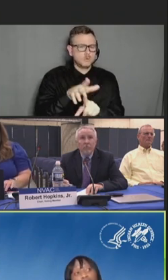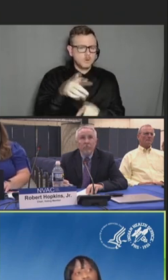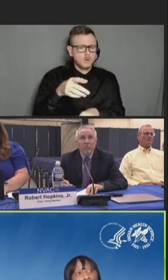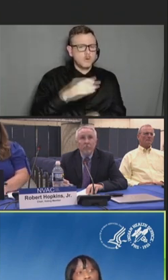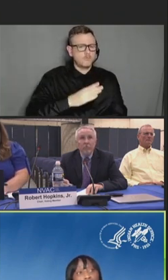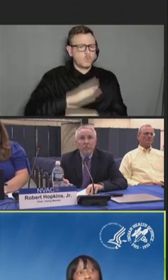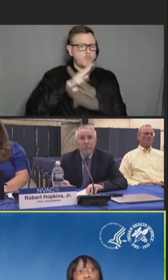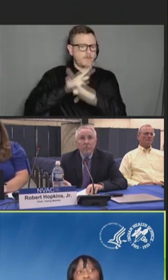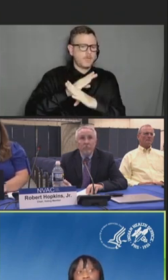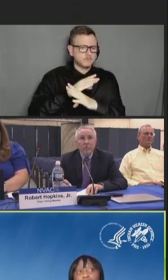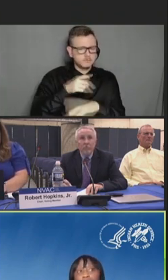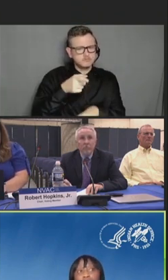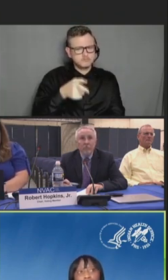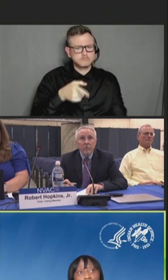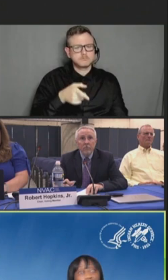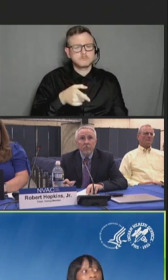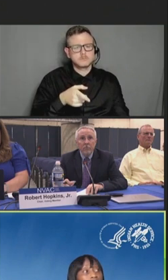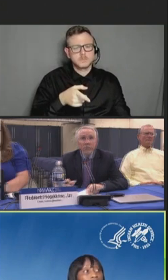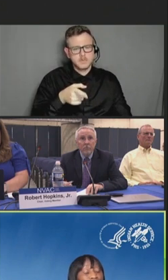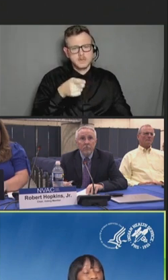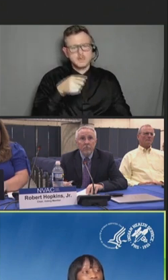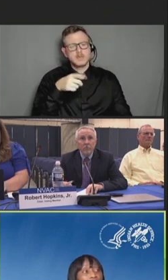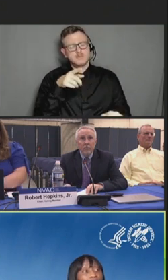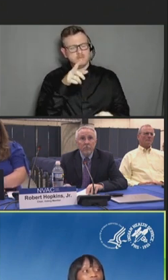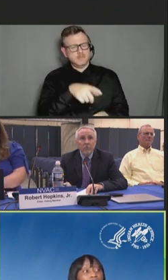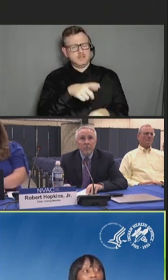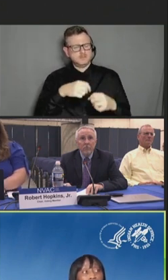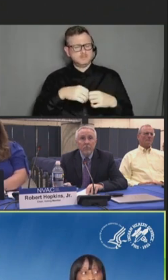broadly across our healthcare system.